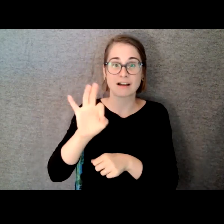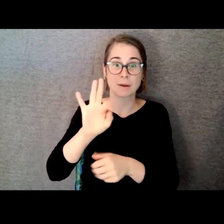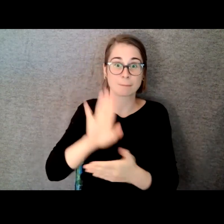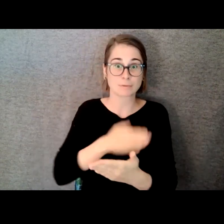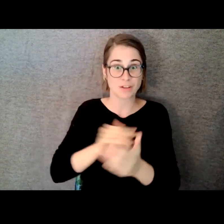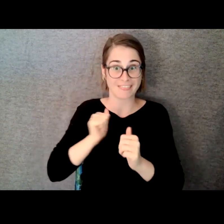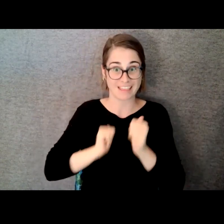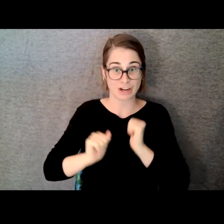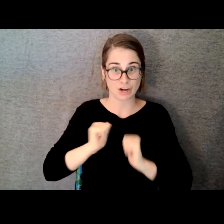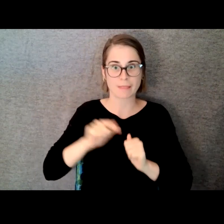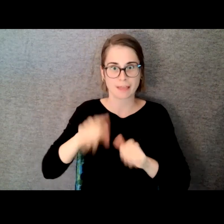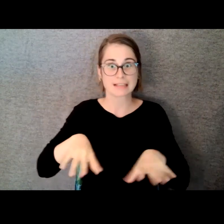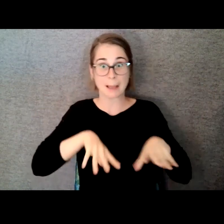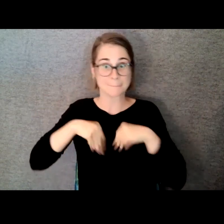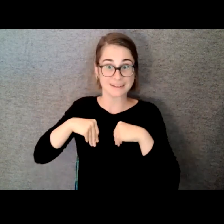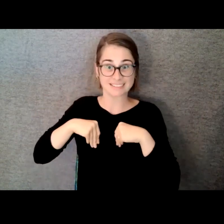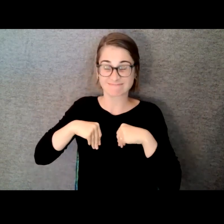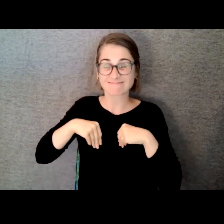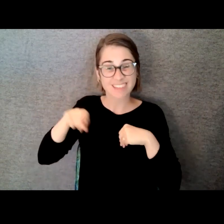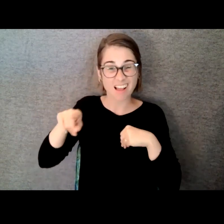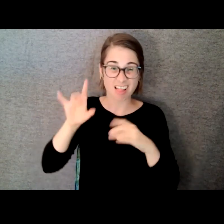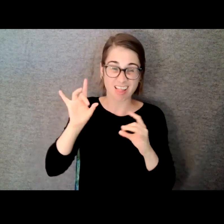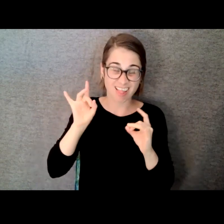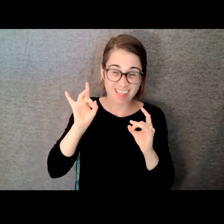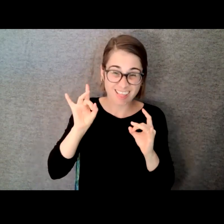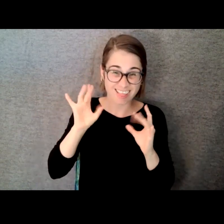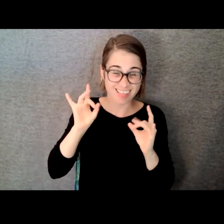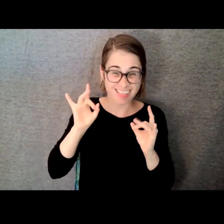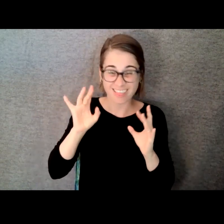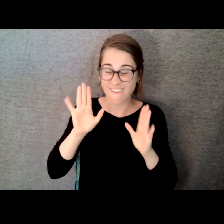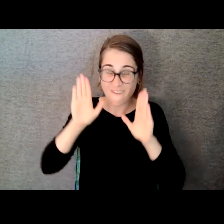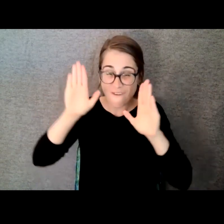in 2019 and it was accepted. I think they get hundreds or thousands of submissions each